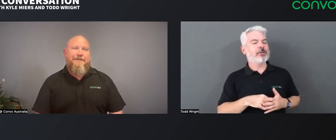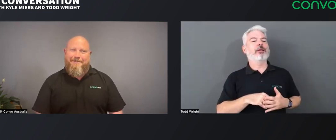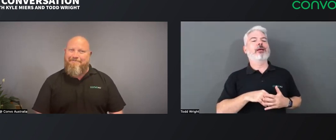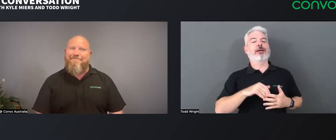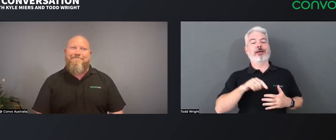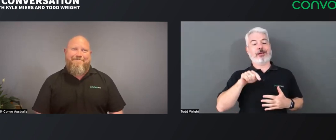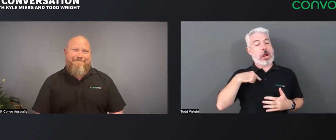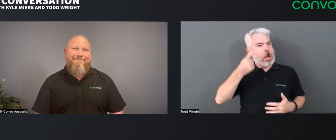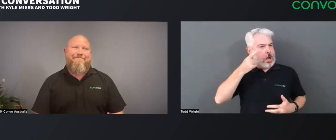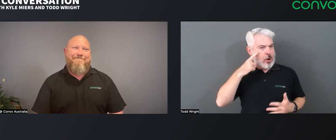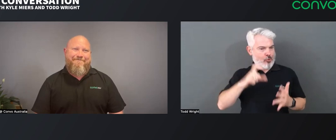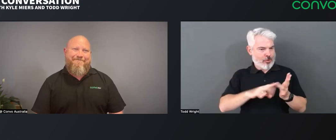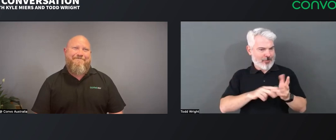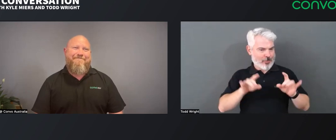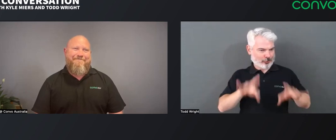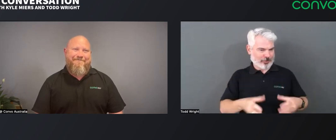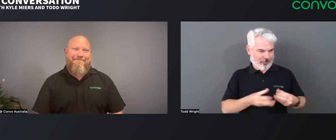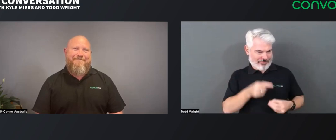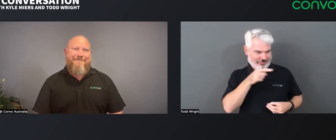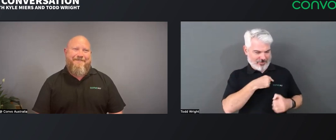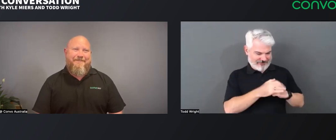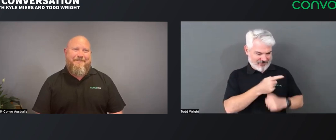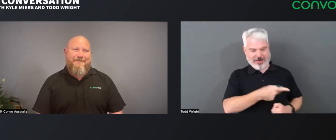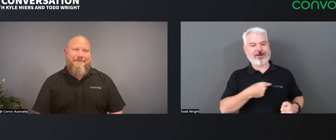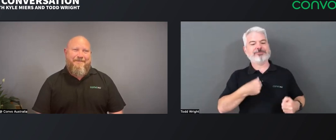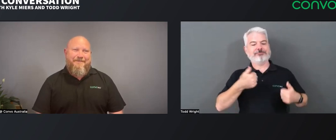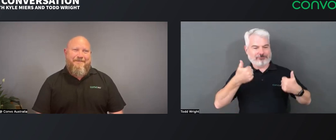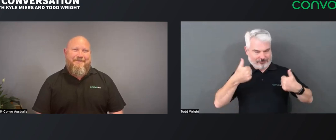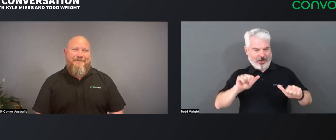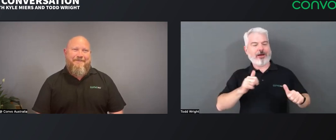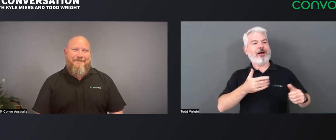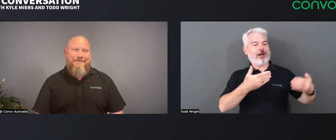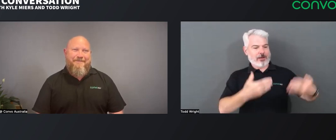it felt very shallow like a very surface conversation. But now, since Convo Australia,